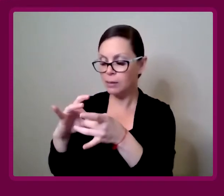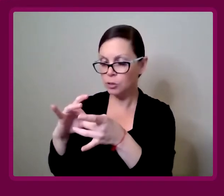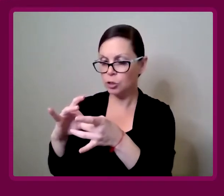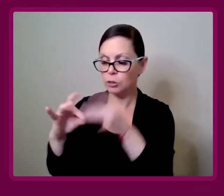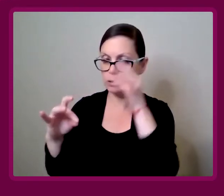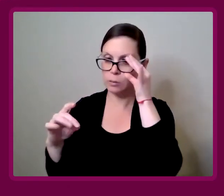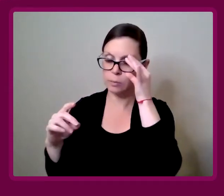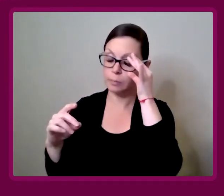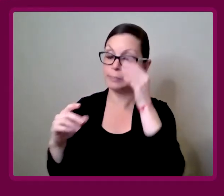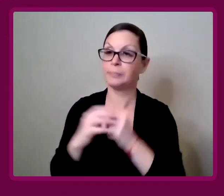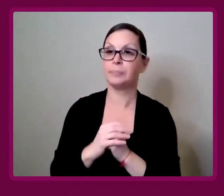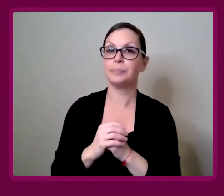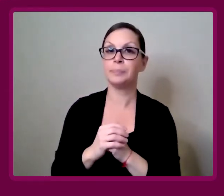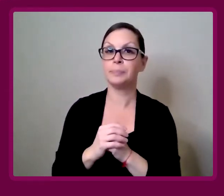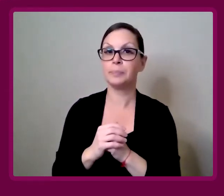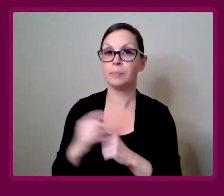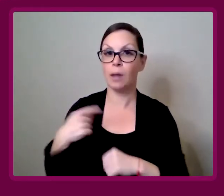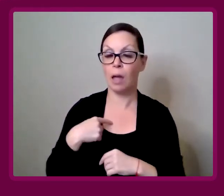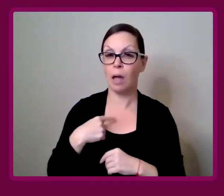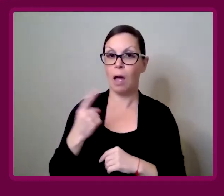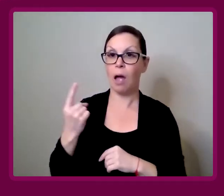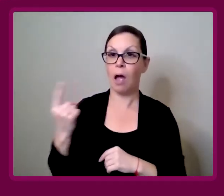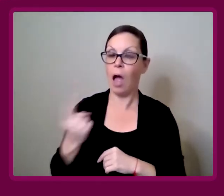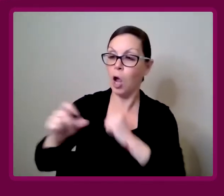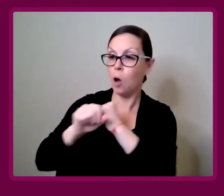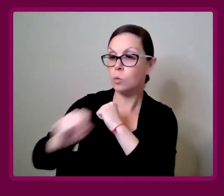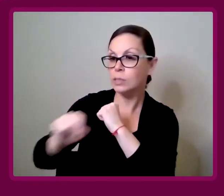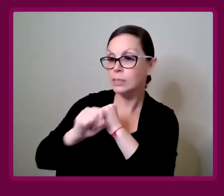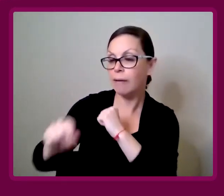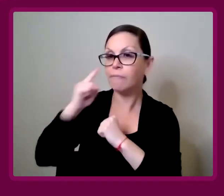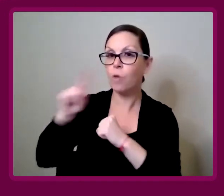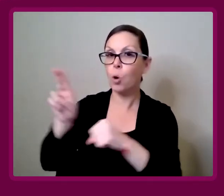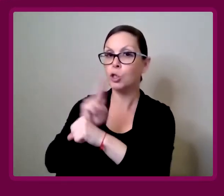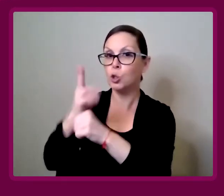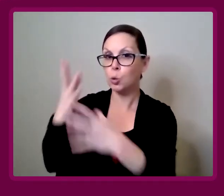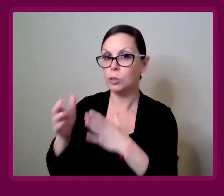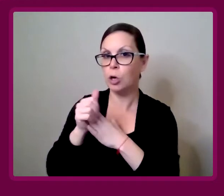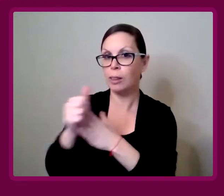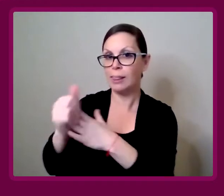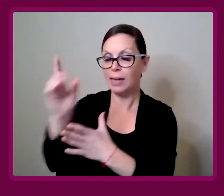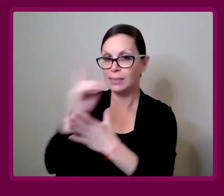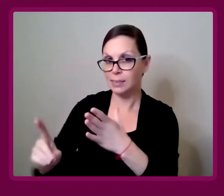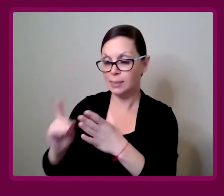I always really am a big advocate for user led design.